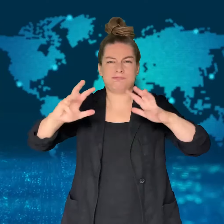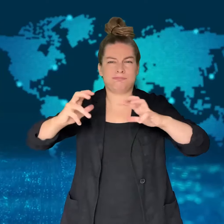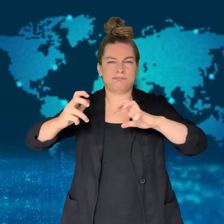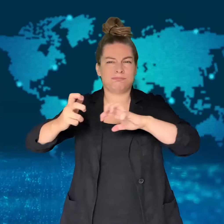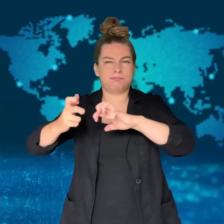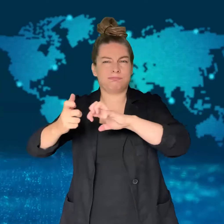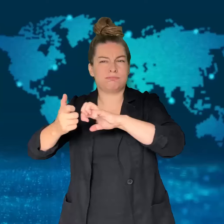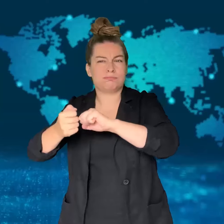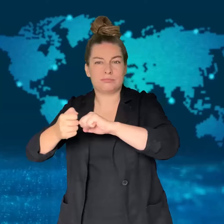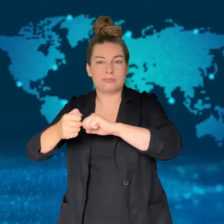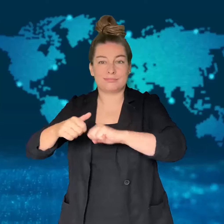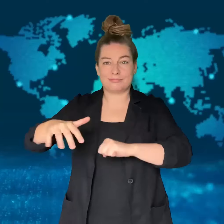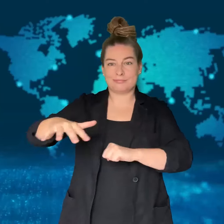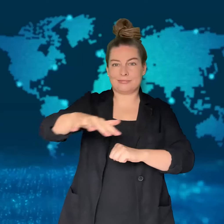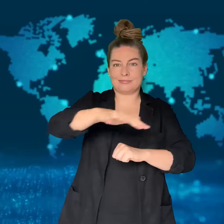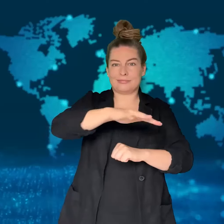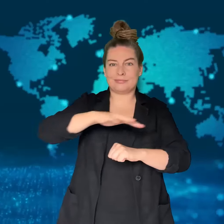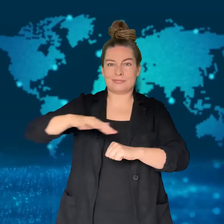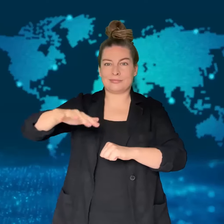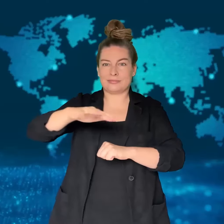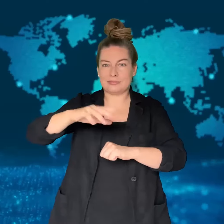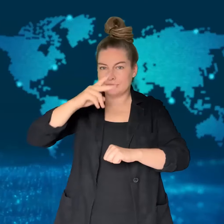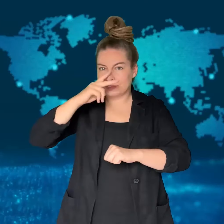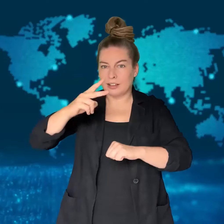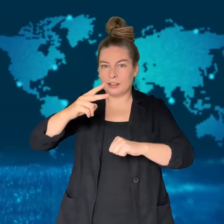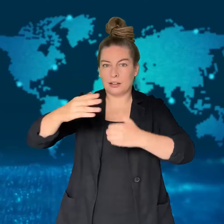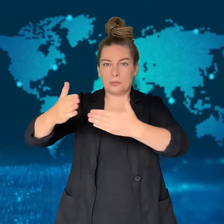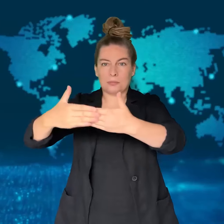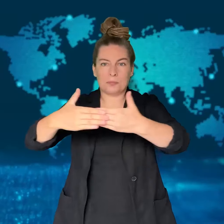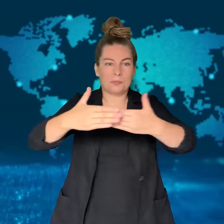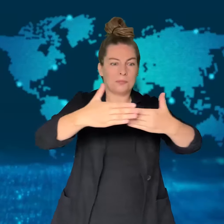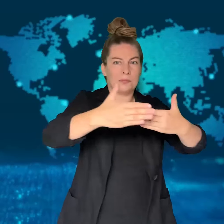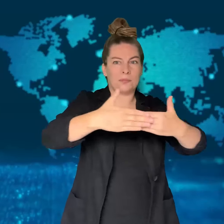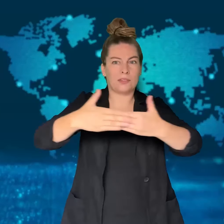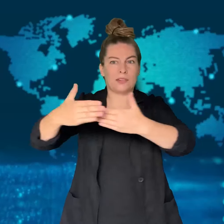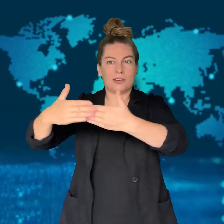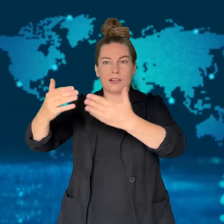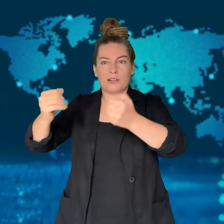It had been cruising at around 5,200 meters high before it spiraled.